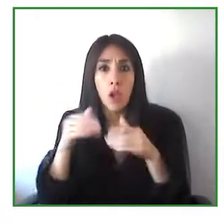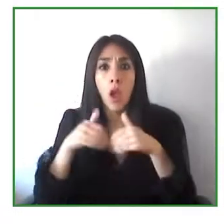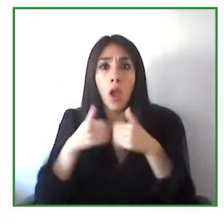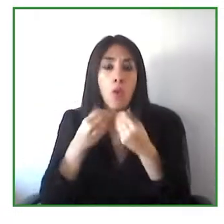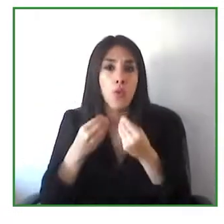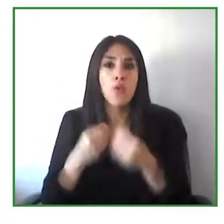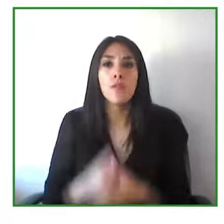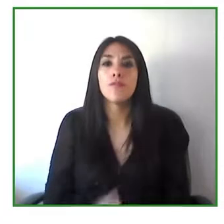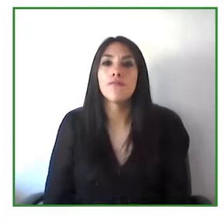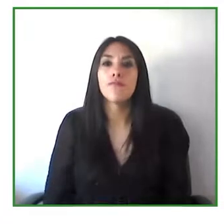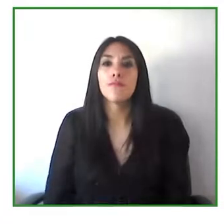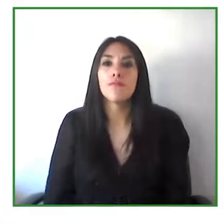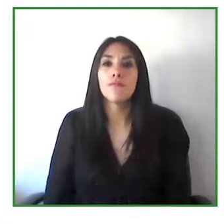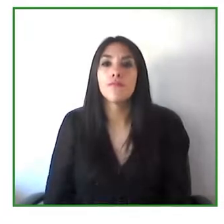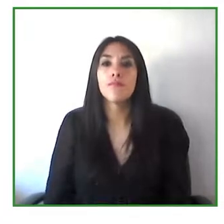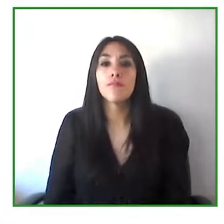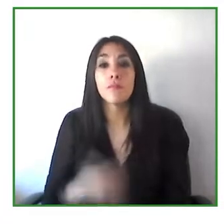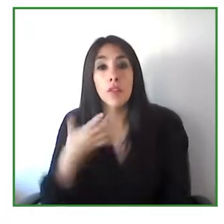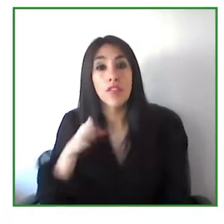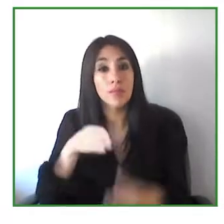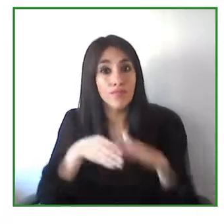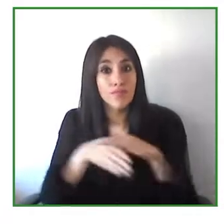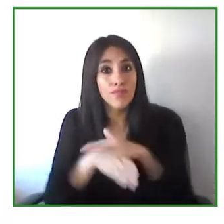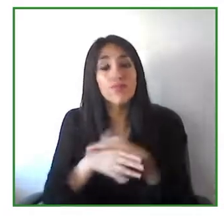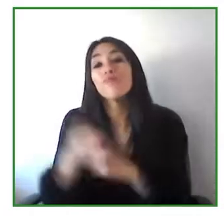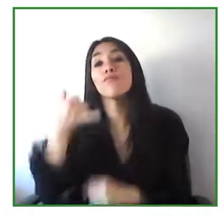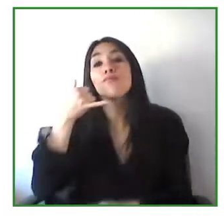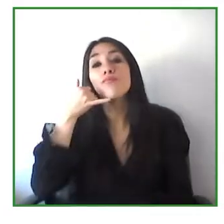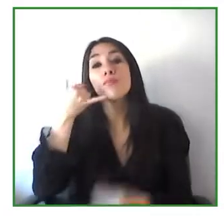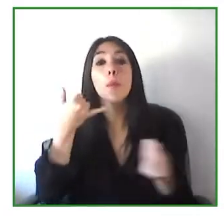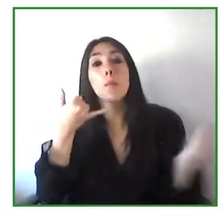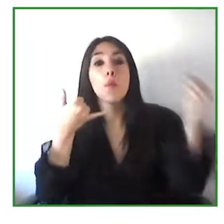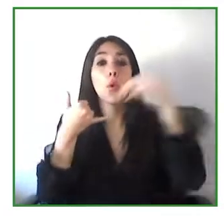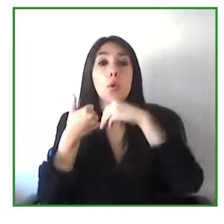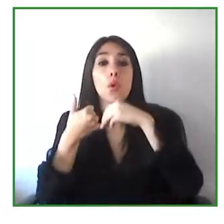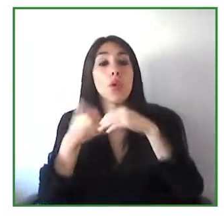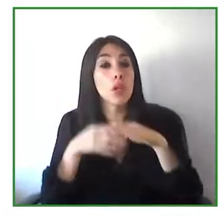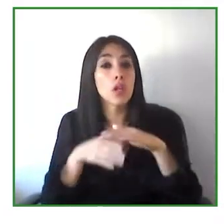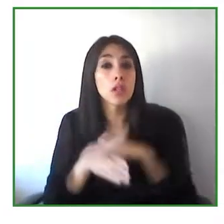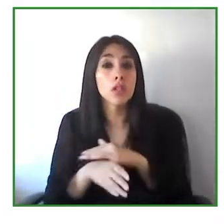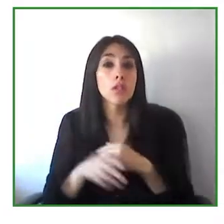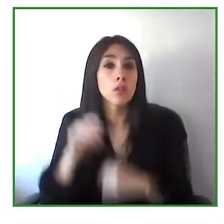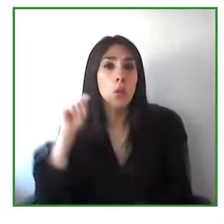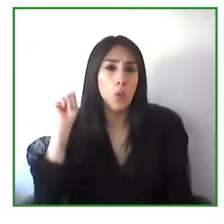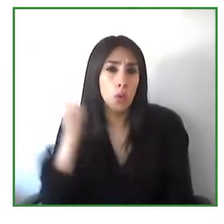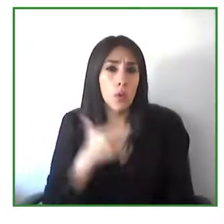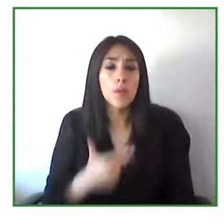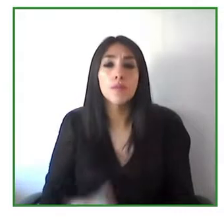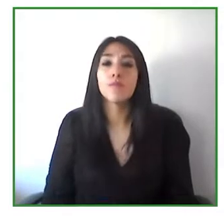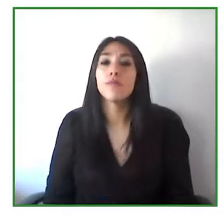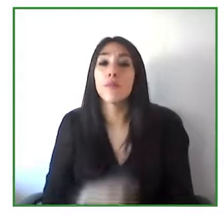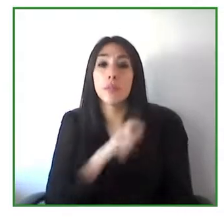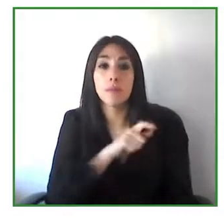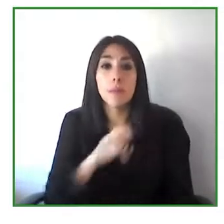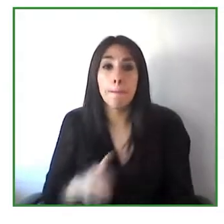mobile phones and mobile services that have the maximum amount of accessibility features and also provide support and Training.